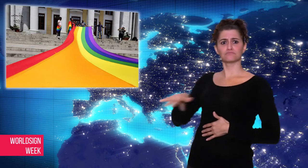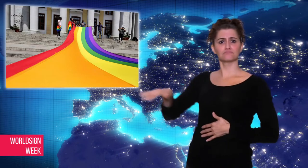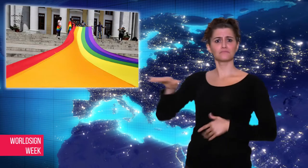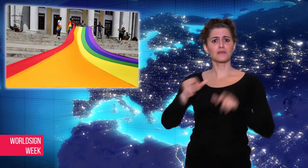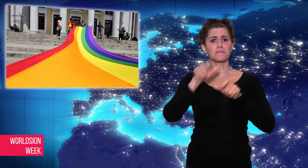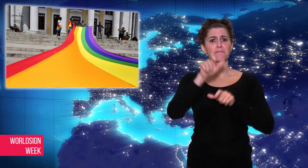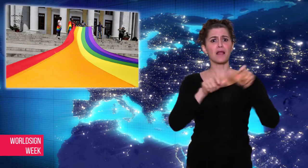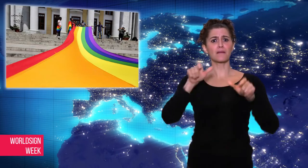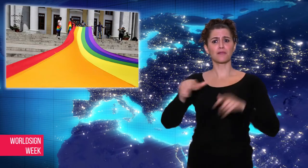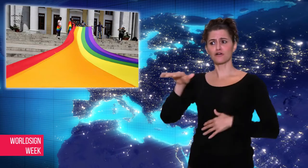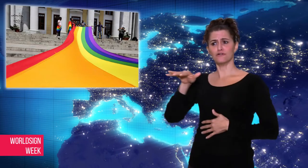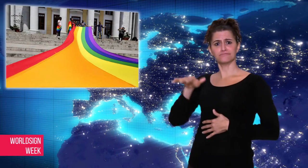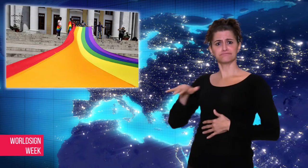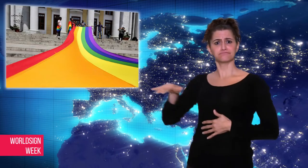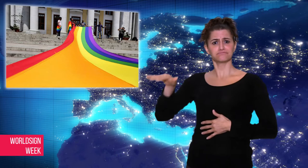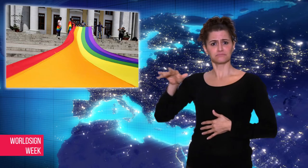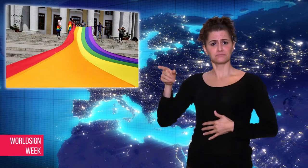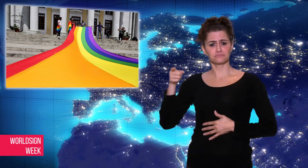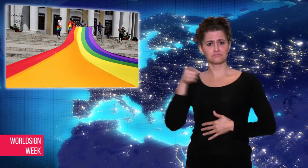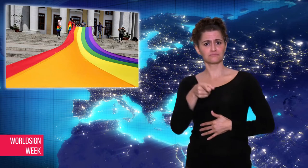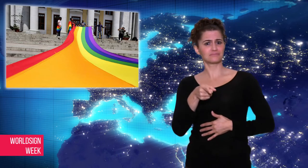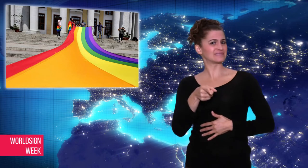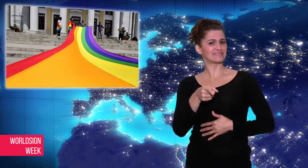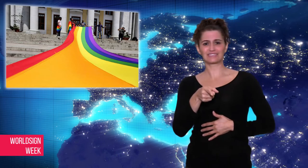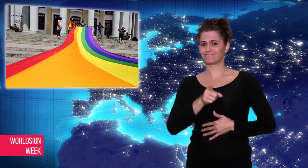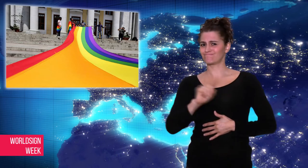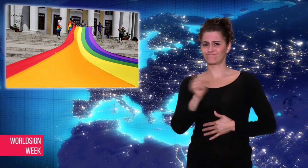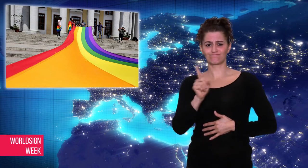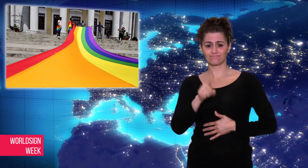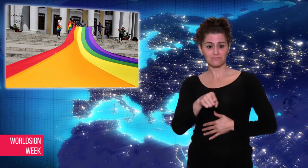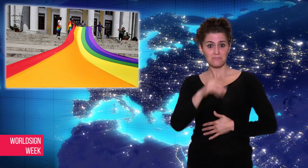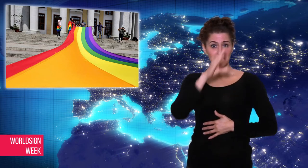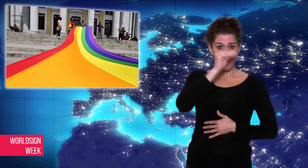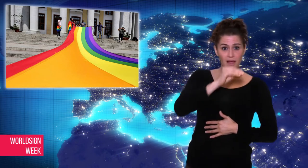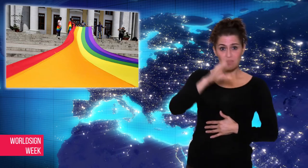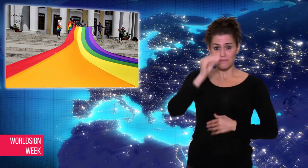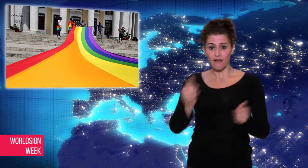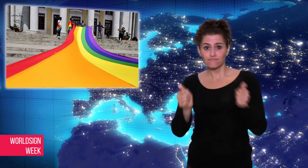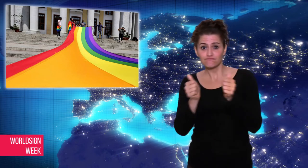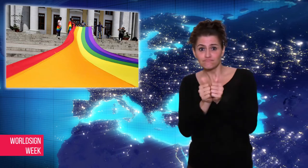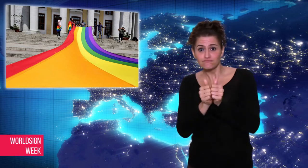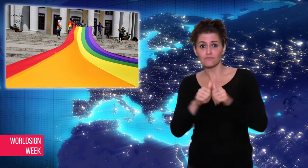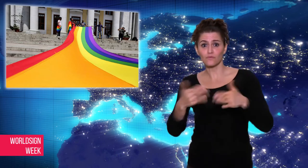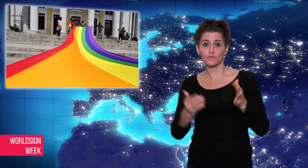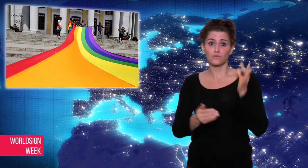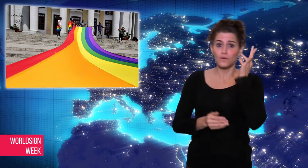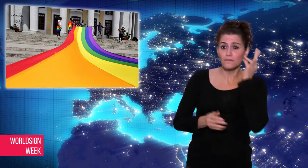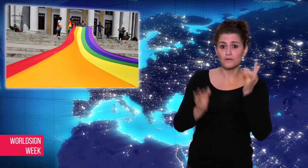relationships. Although there is an